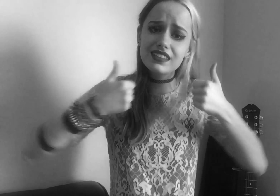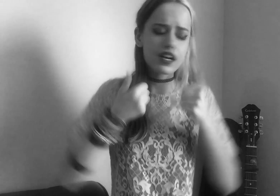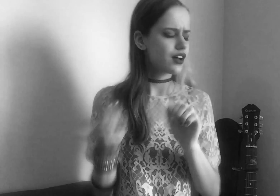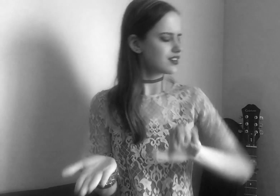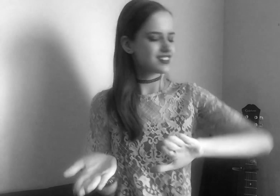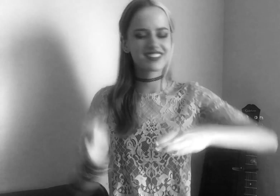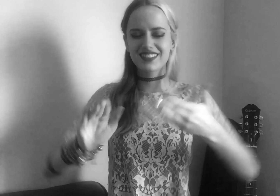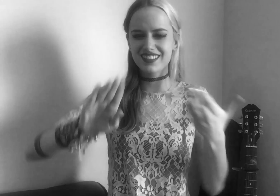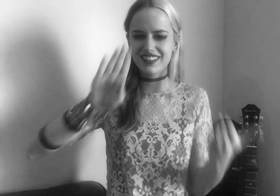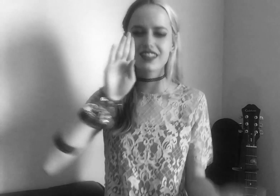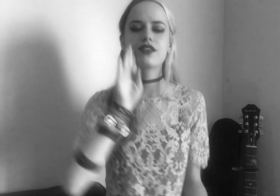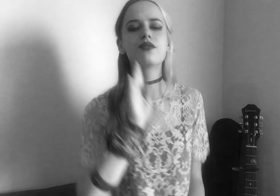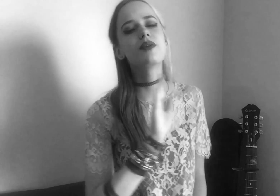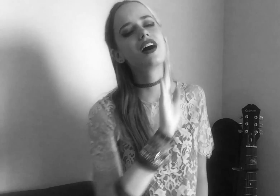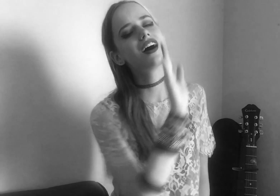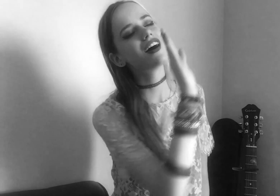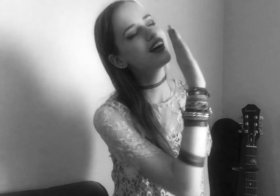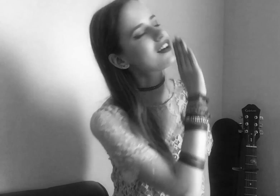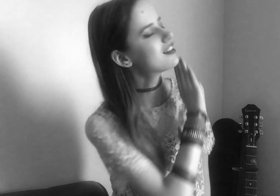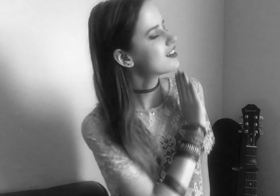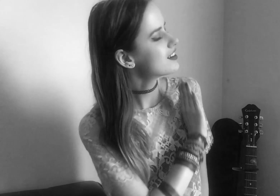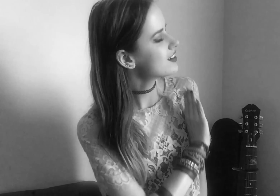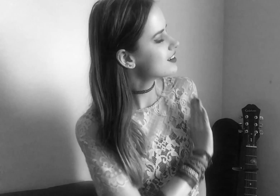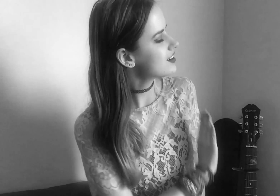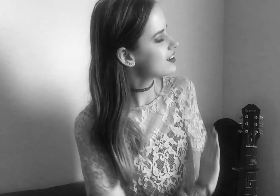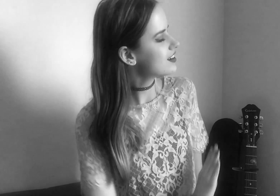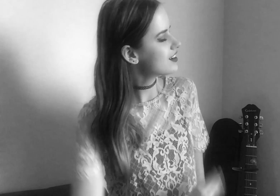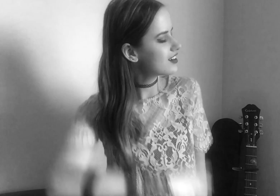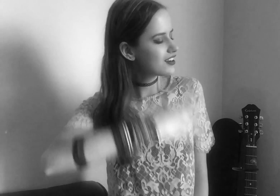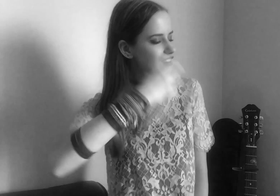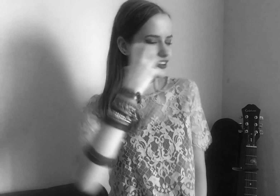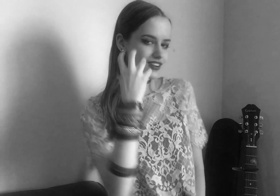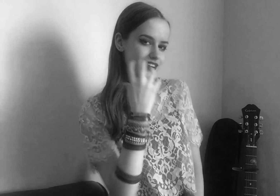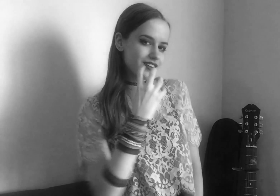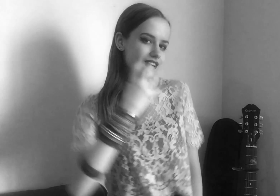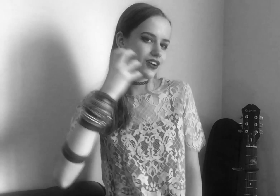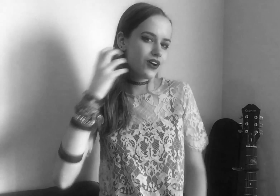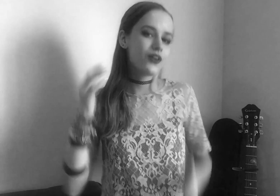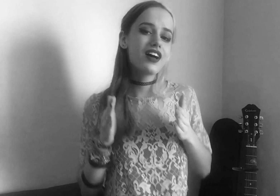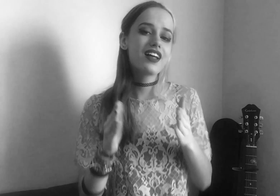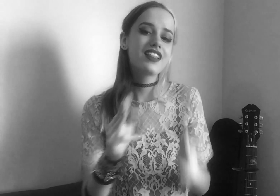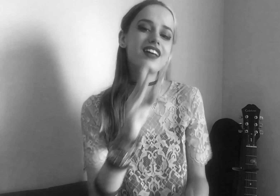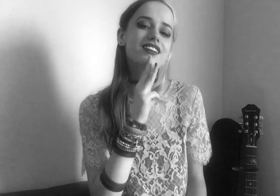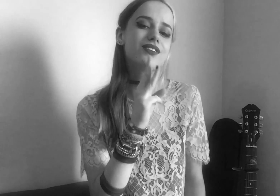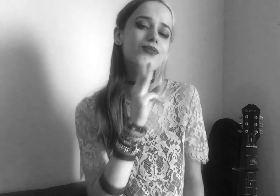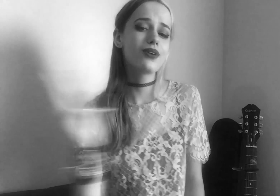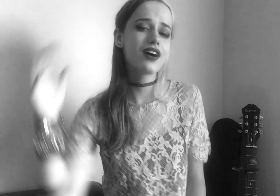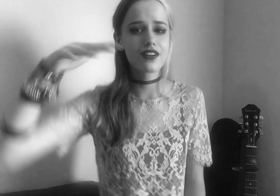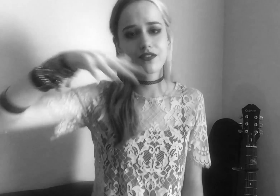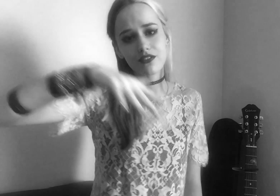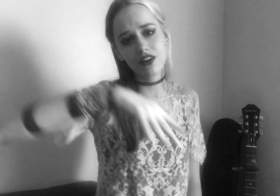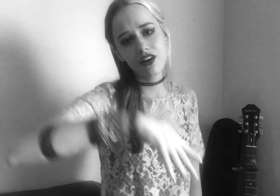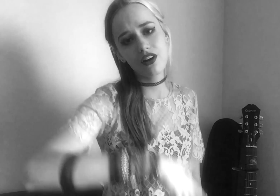The death of a bachelor...o-o-oh Letting the water fall